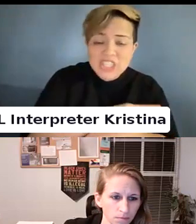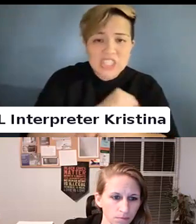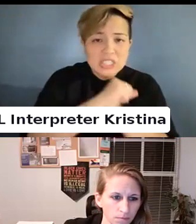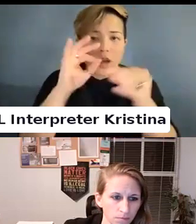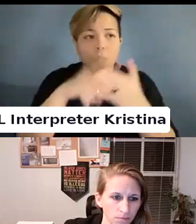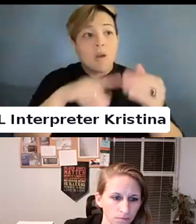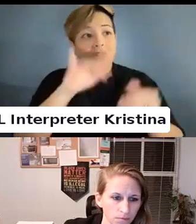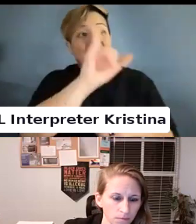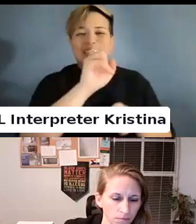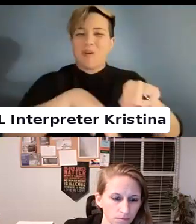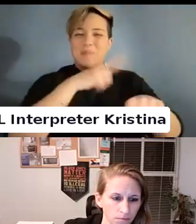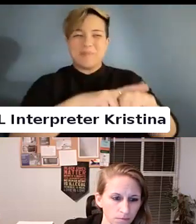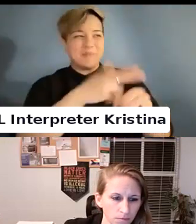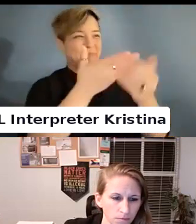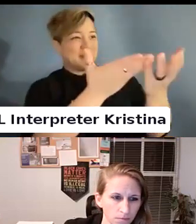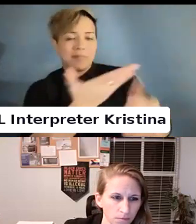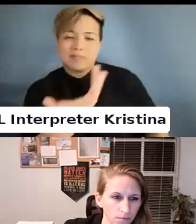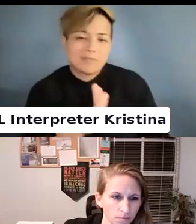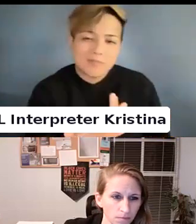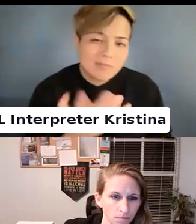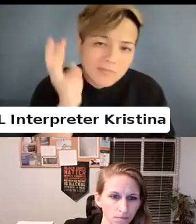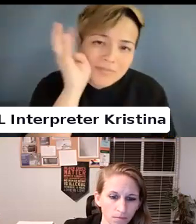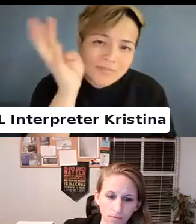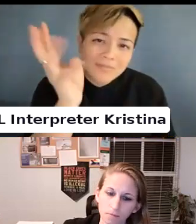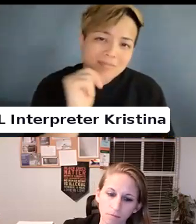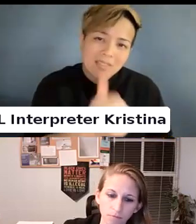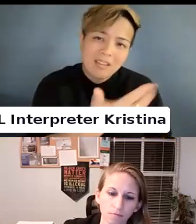right? So. You know, I think.